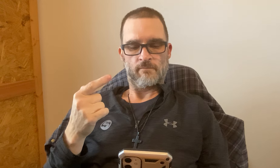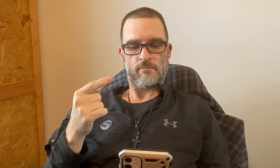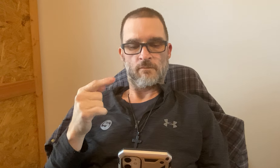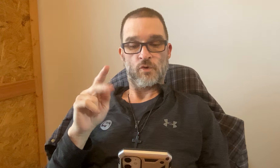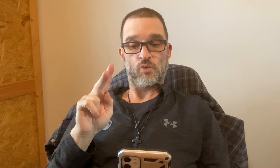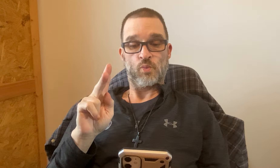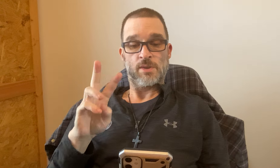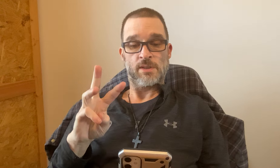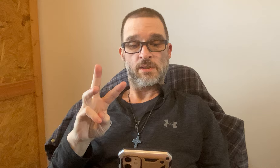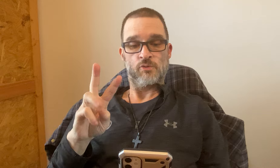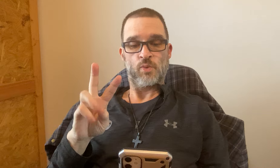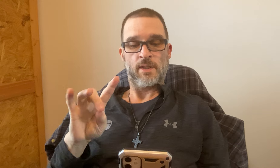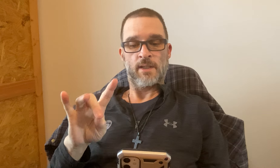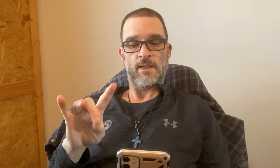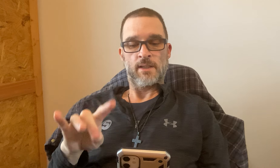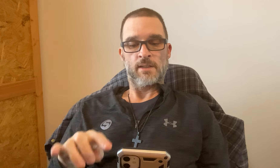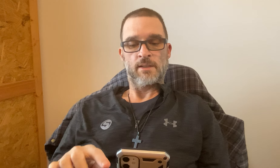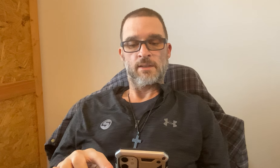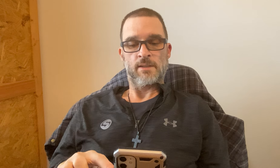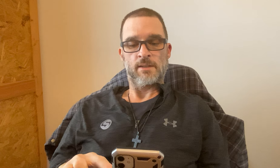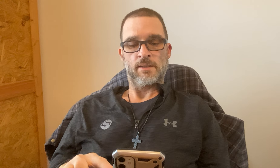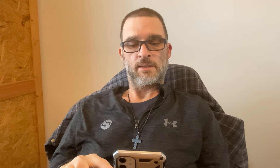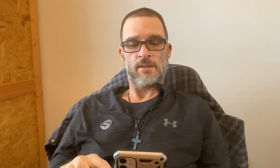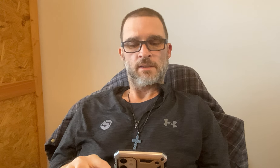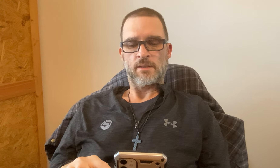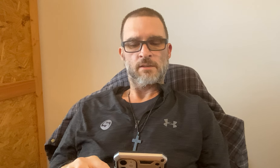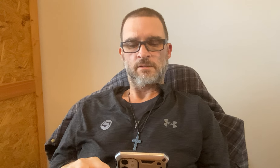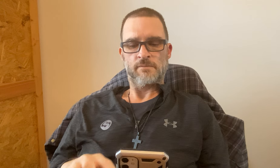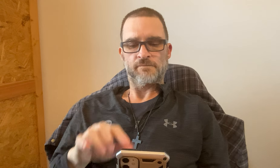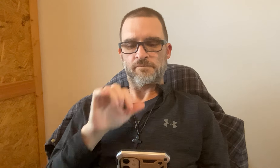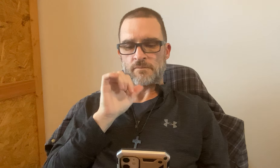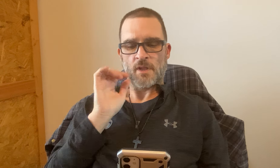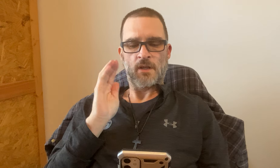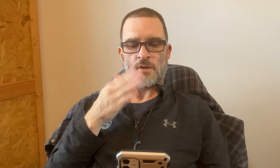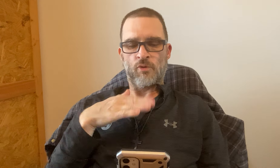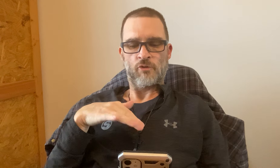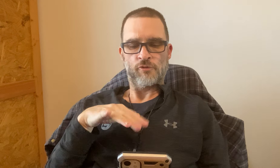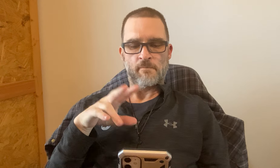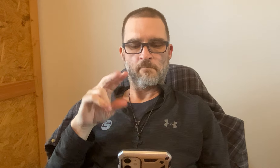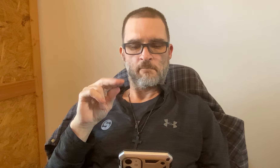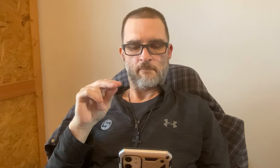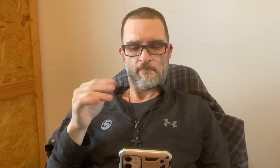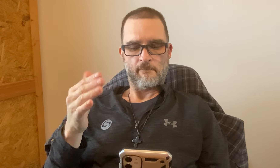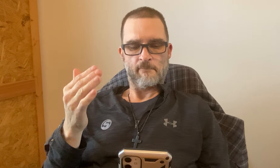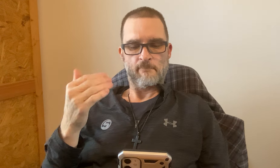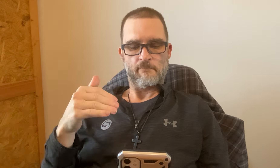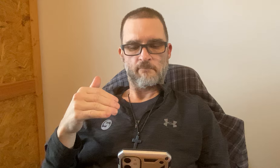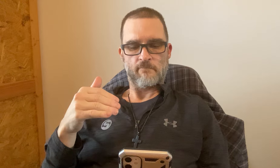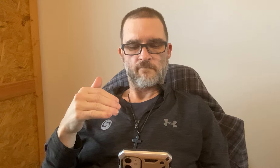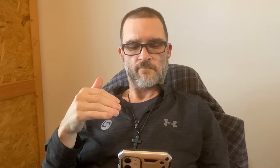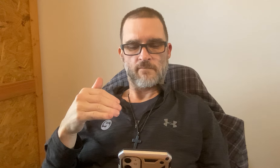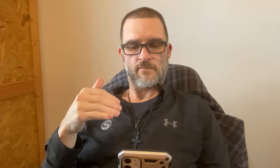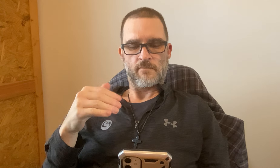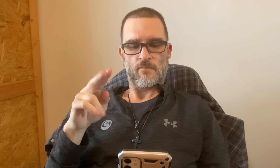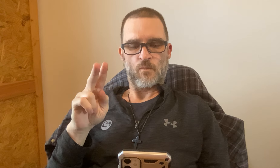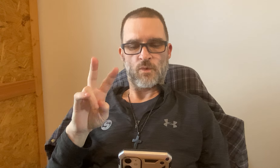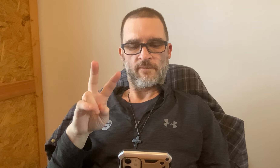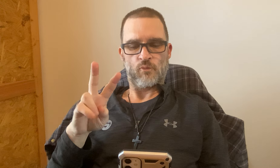18, 21, 26, 28. Not our area. No, next..